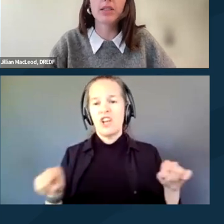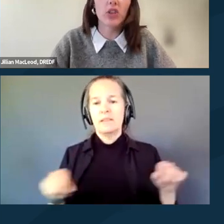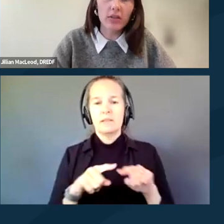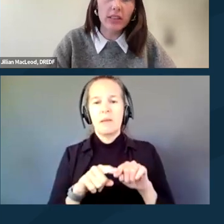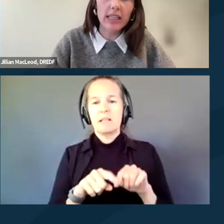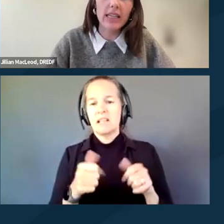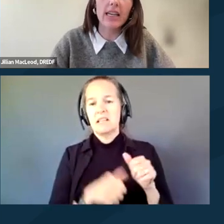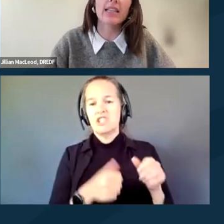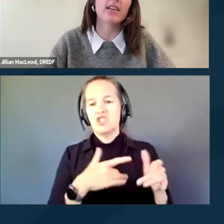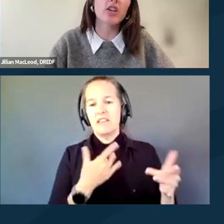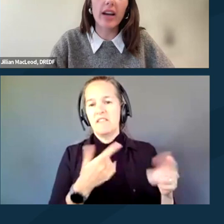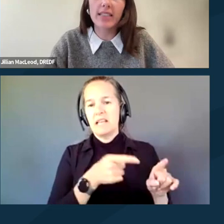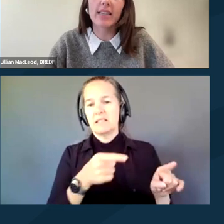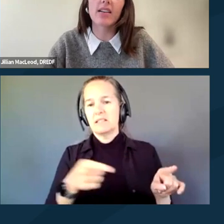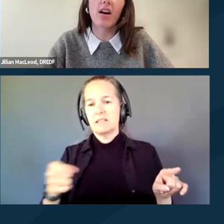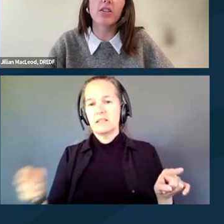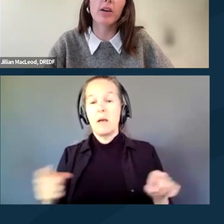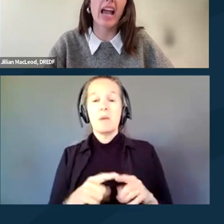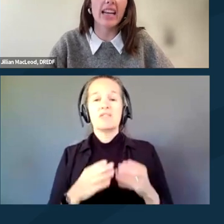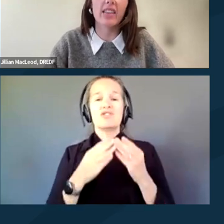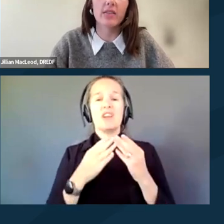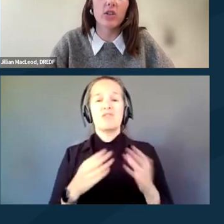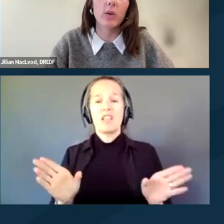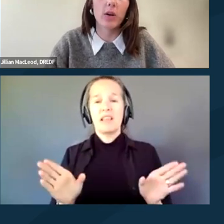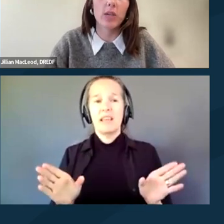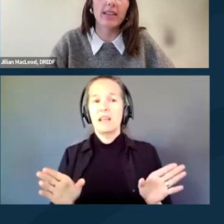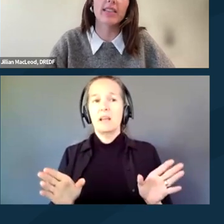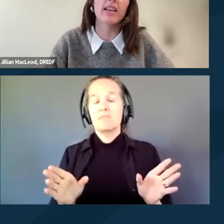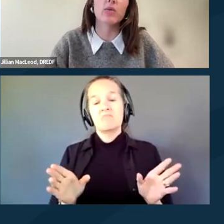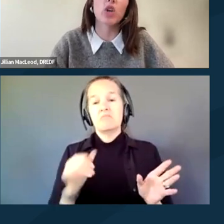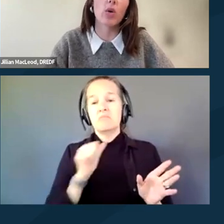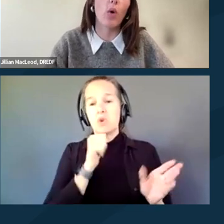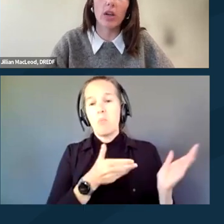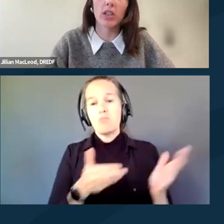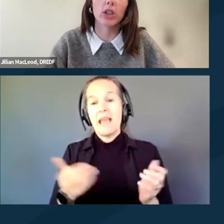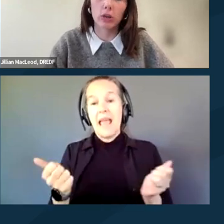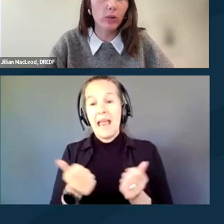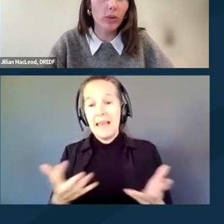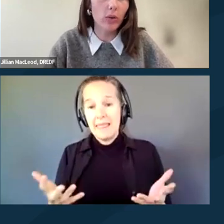But generally, it is a good idea not to bring anything to a protest that you don't want to lose